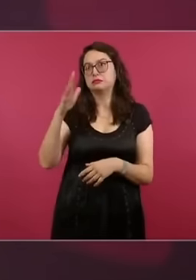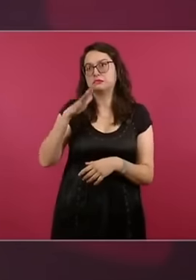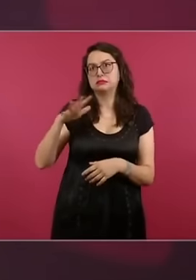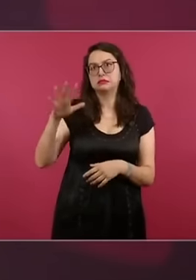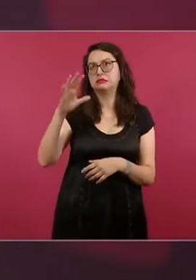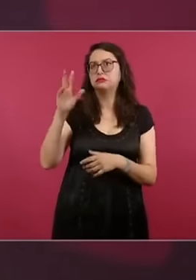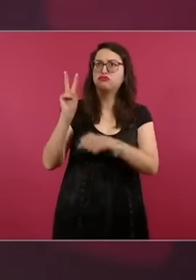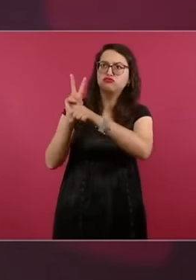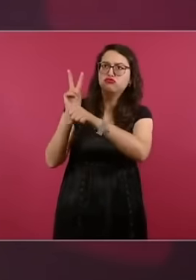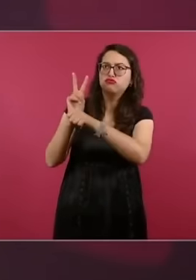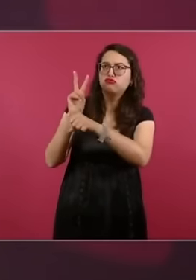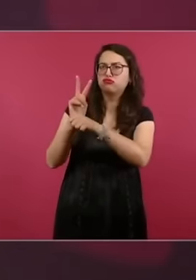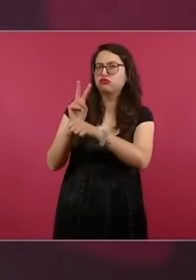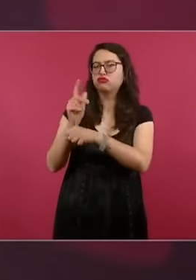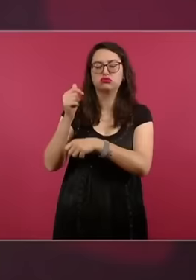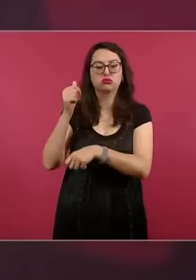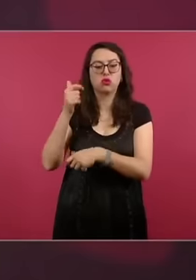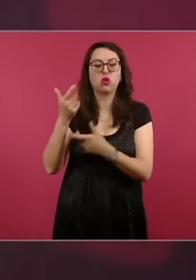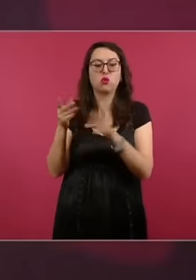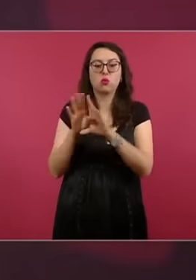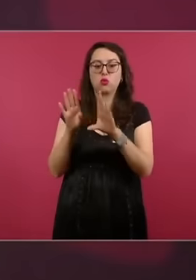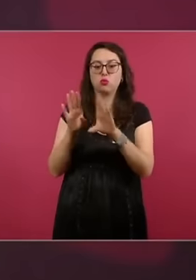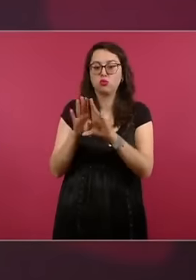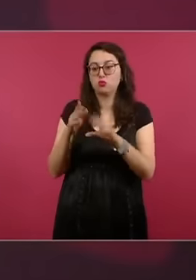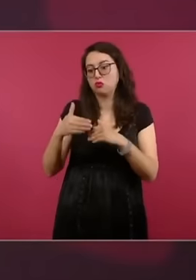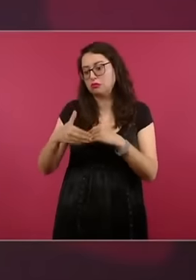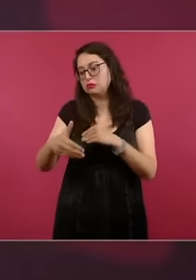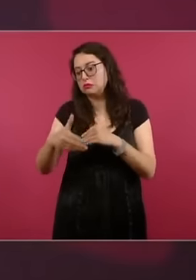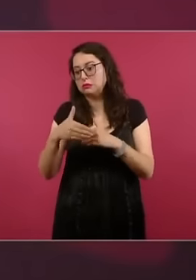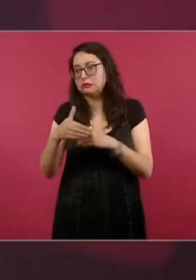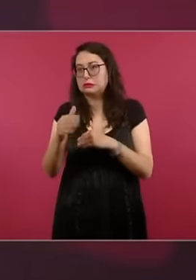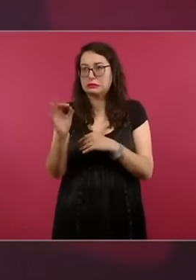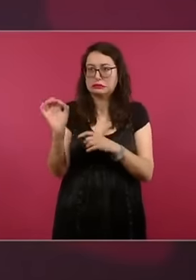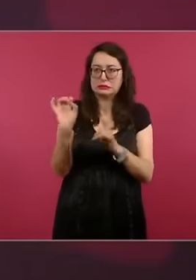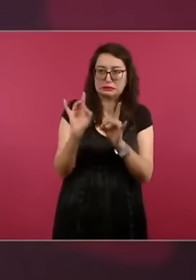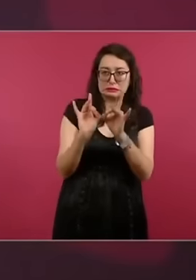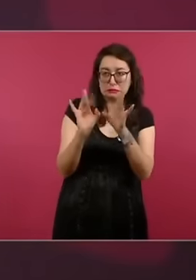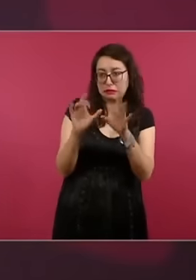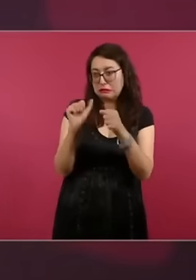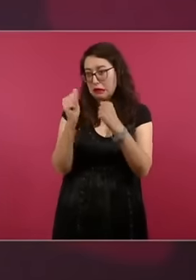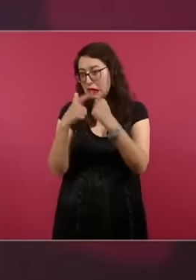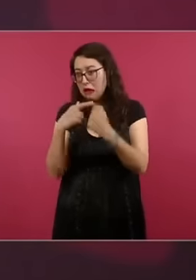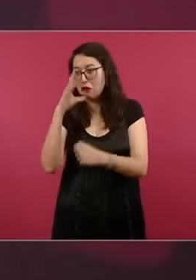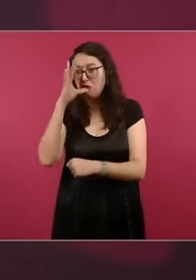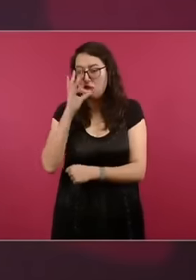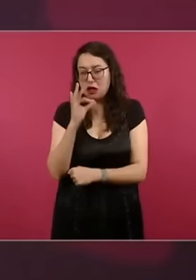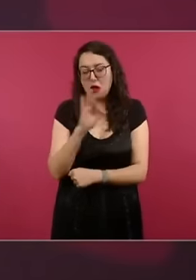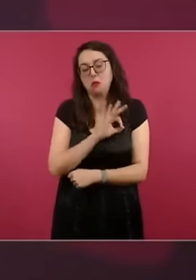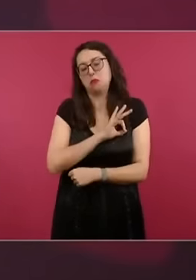carrying out the monitoring to be able to say with some advance notice an event of this